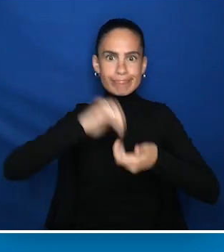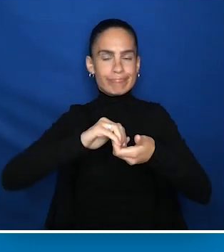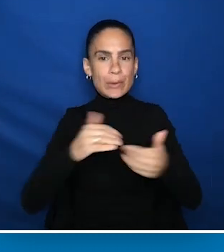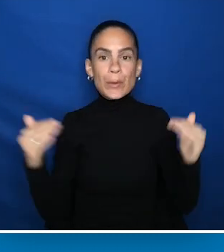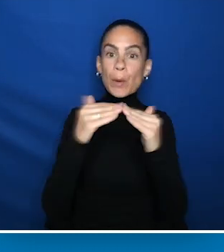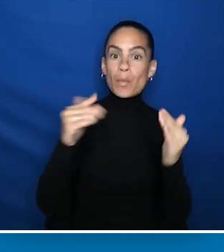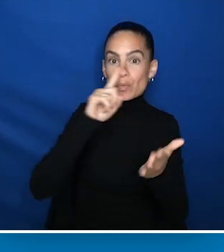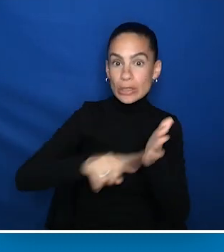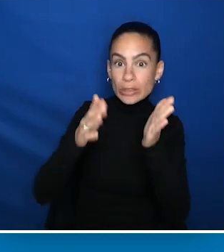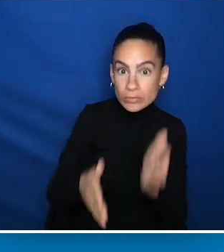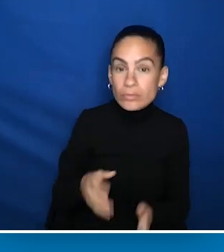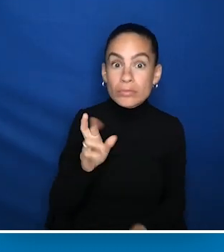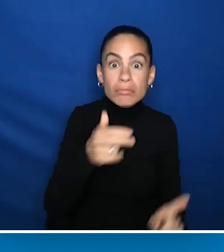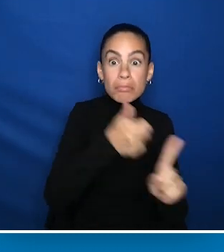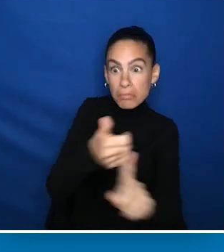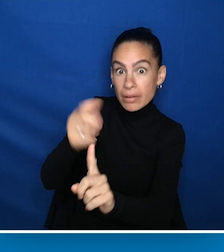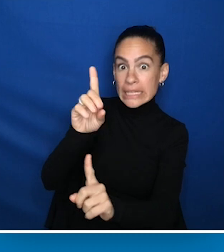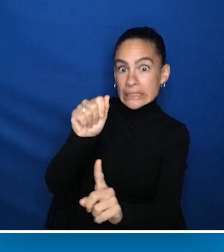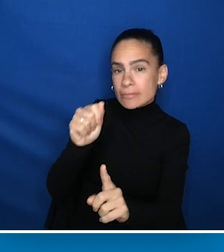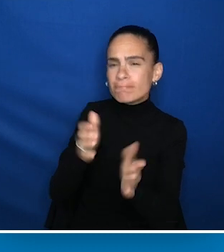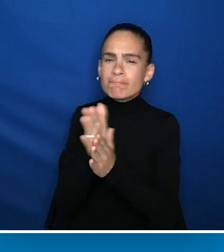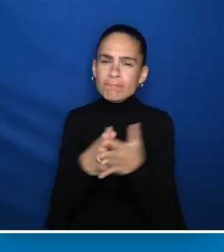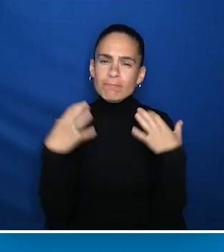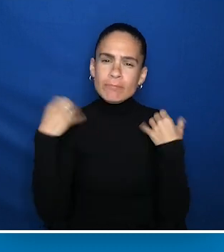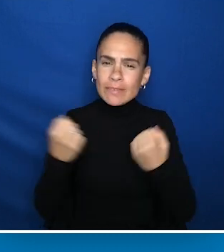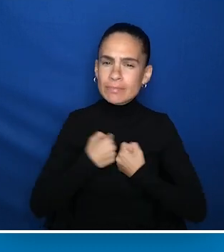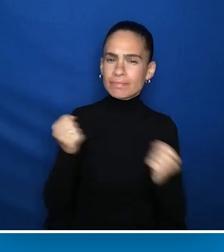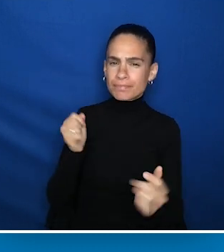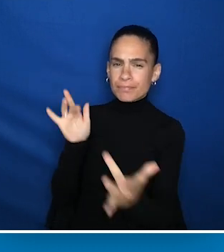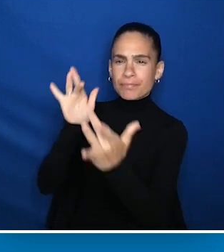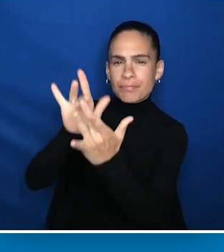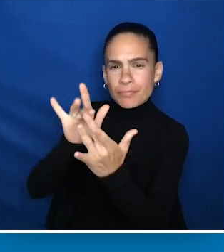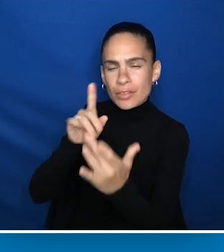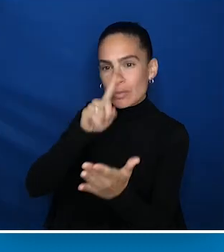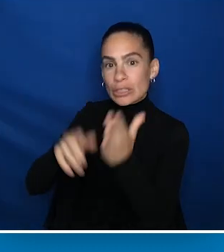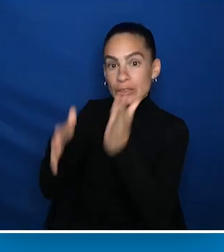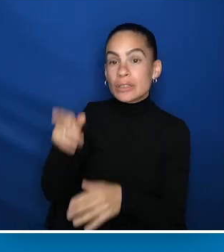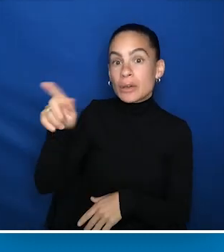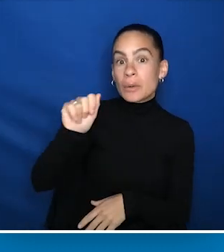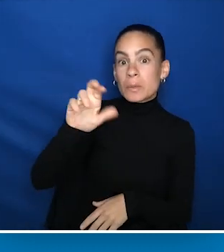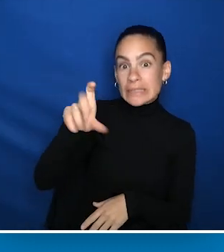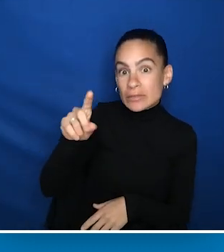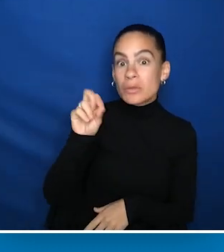as co-researchers. And for those with disabilities to be brave and to reach out to researchers in the AUCD